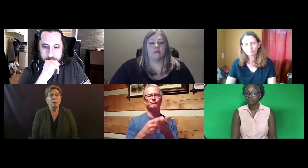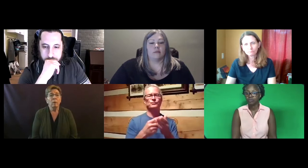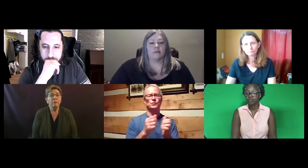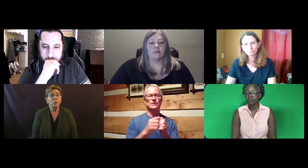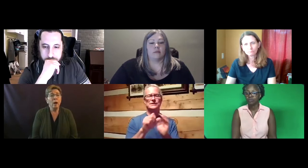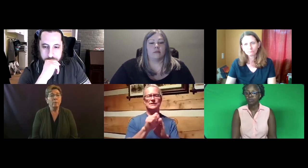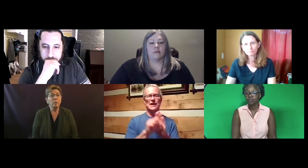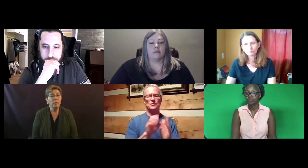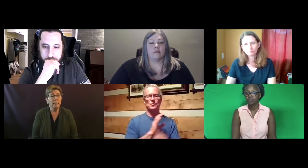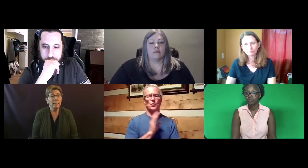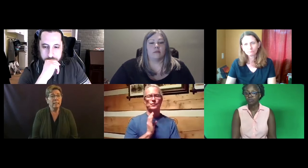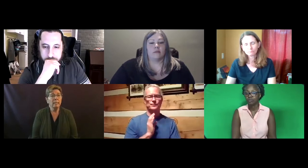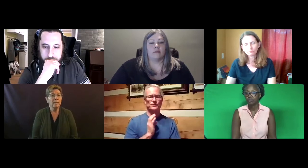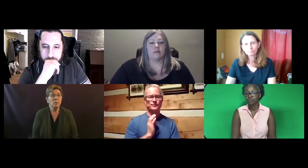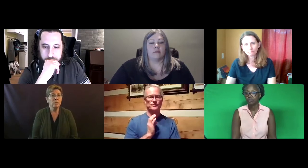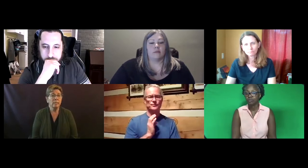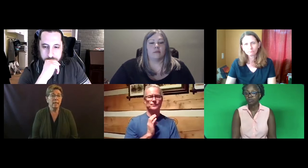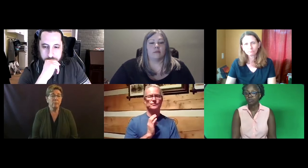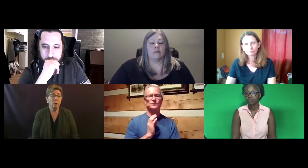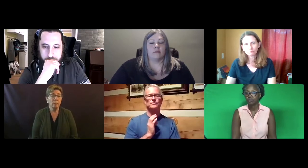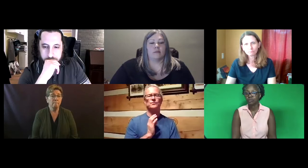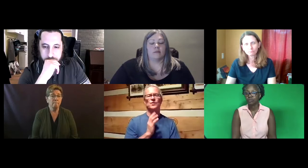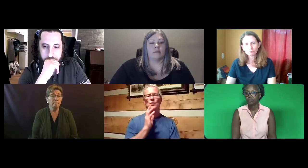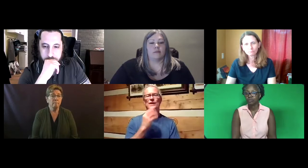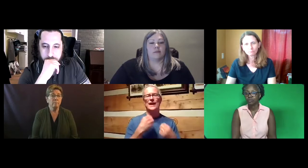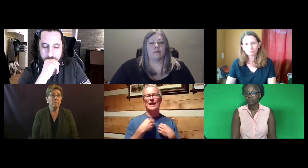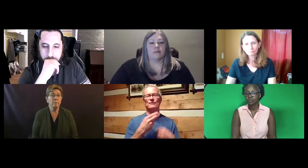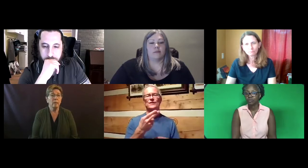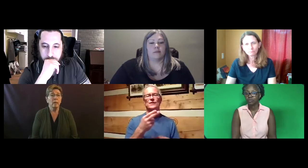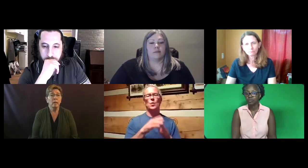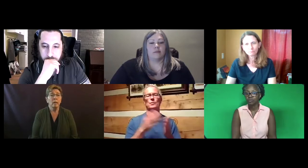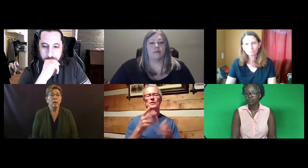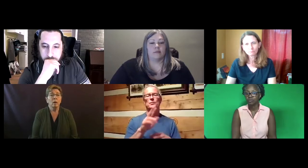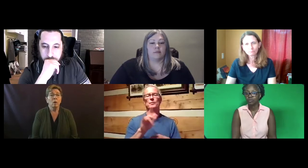We have two opportunities to discuss with the State Board.